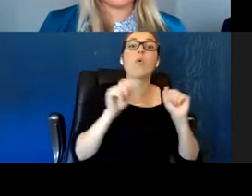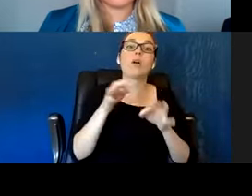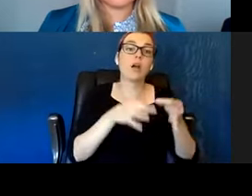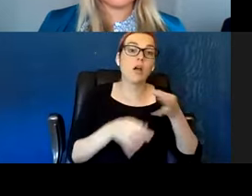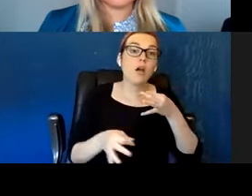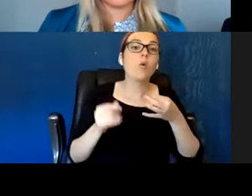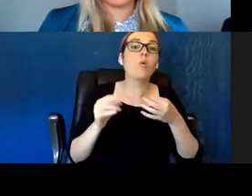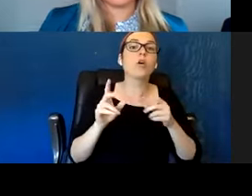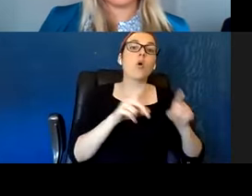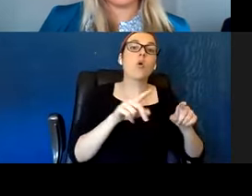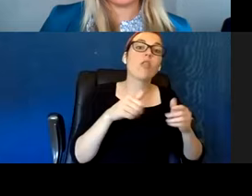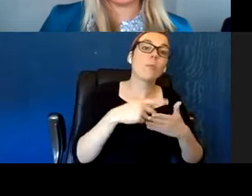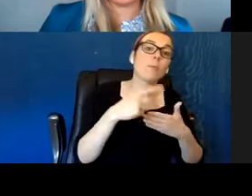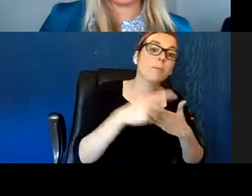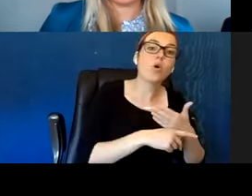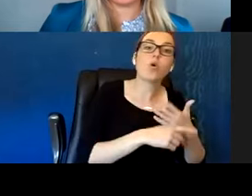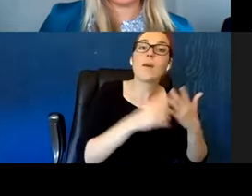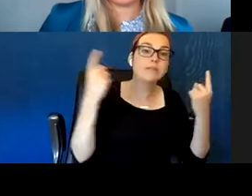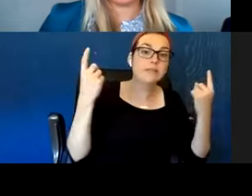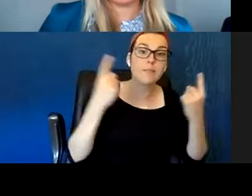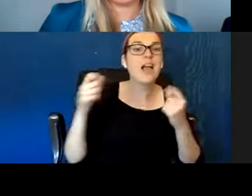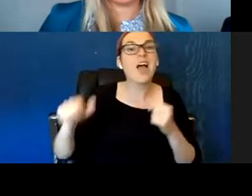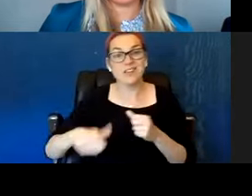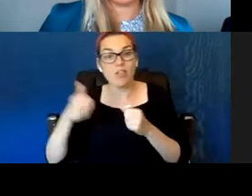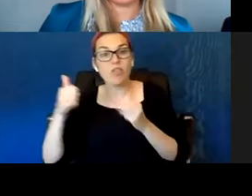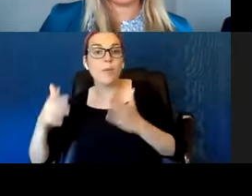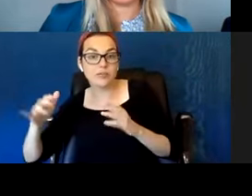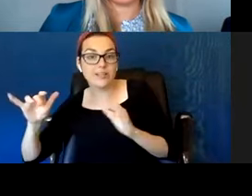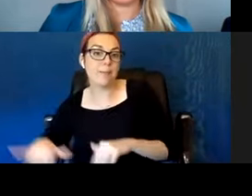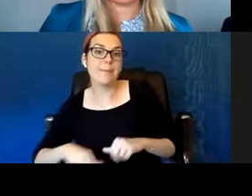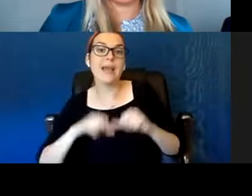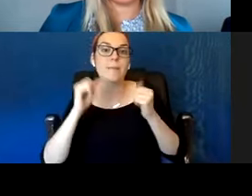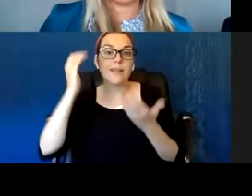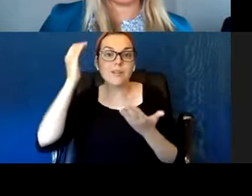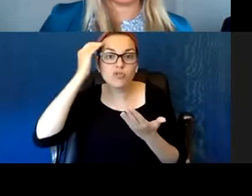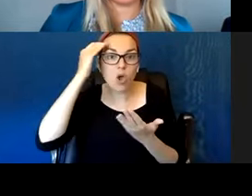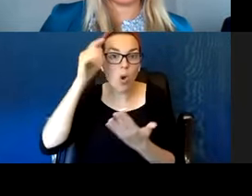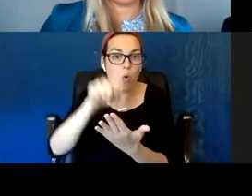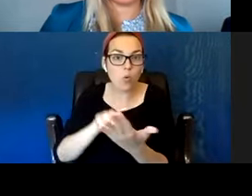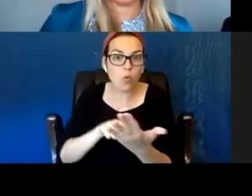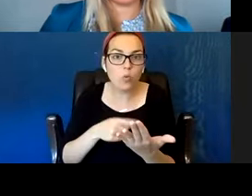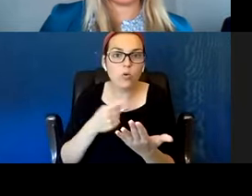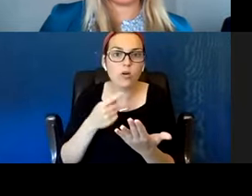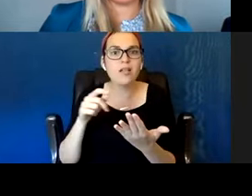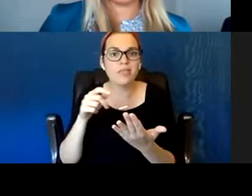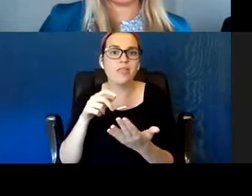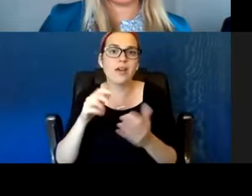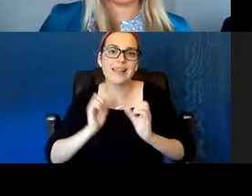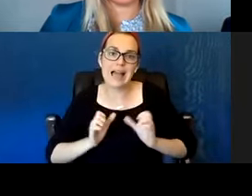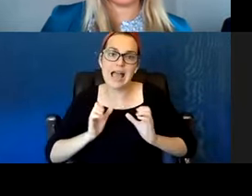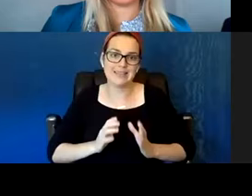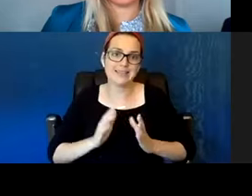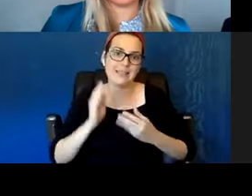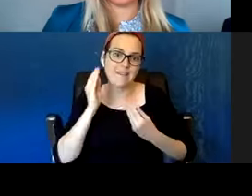And knowing your resources really well. Knowing your resources really well,